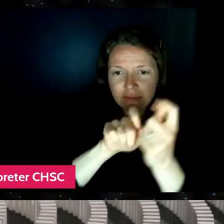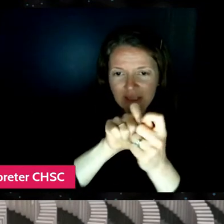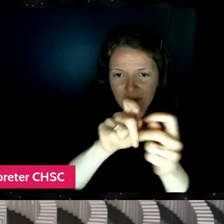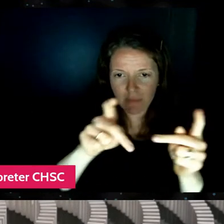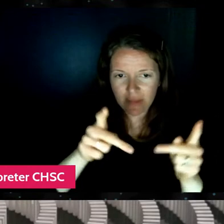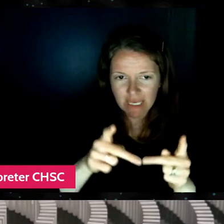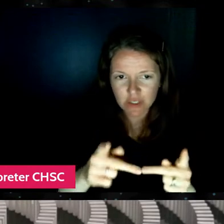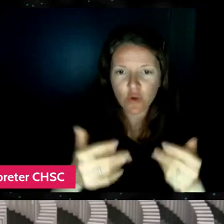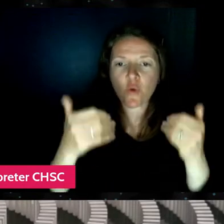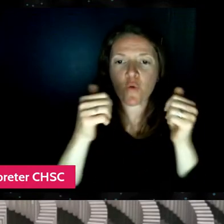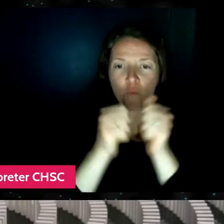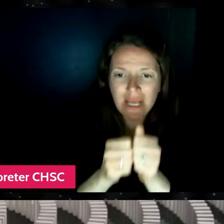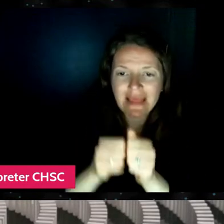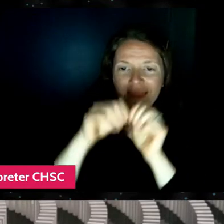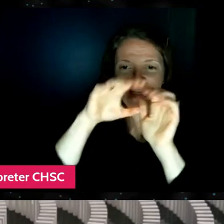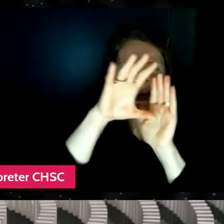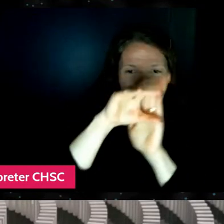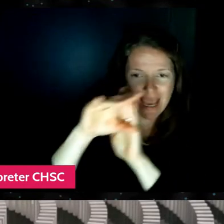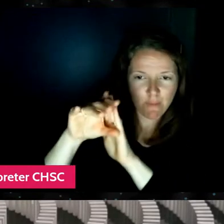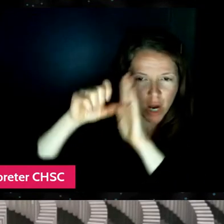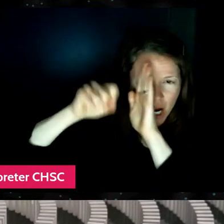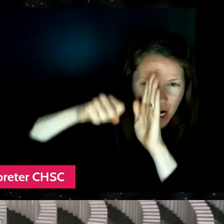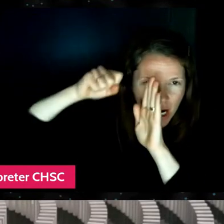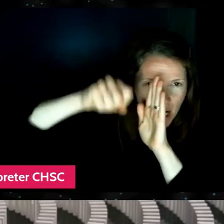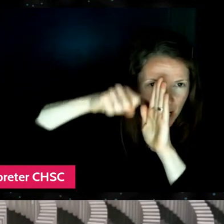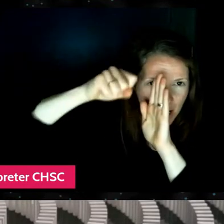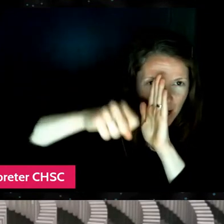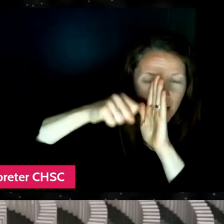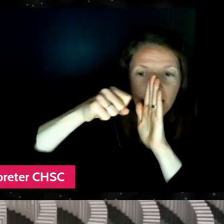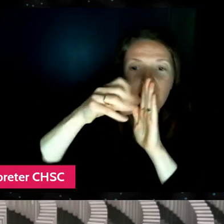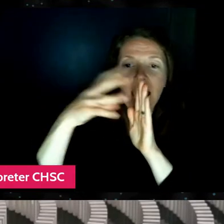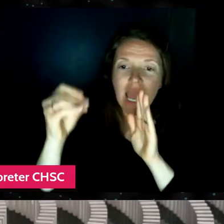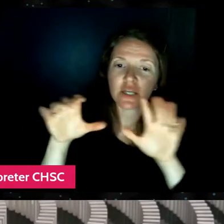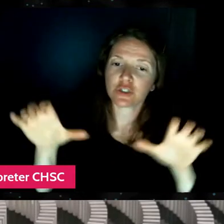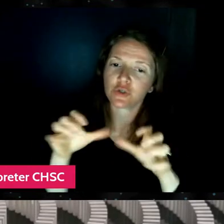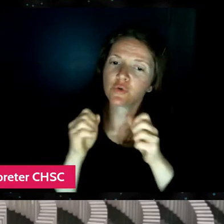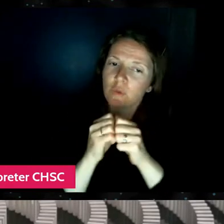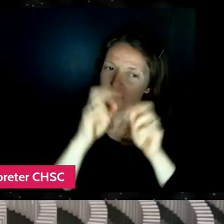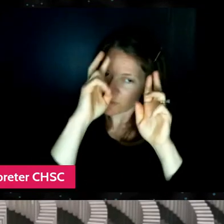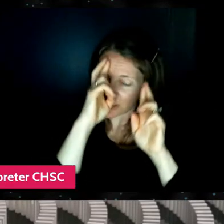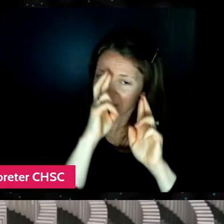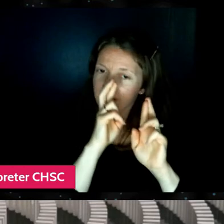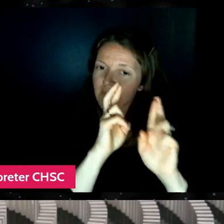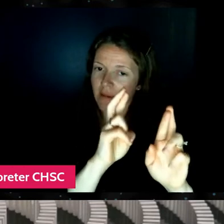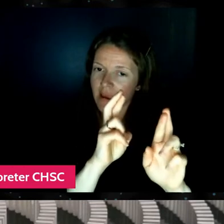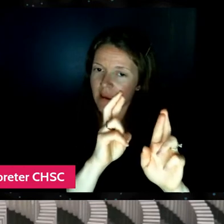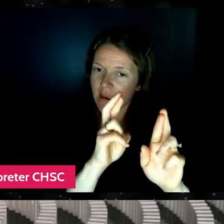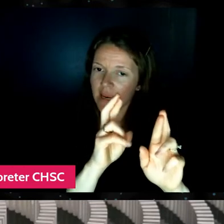and to do that in a respectful way that's not going to like mess up an event